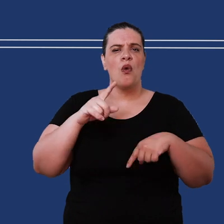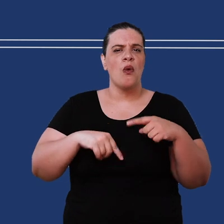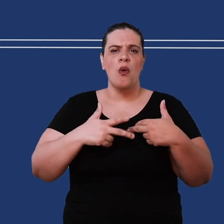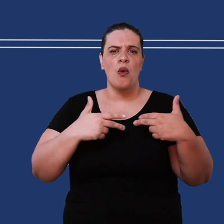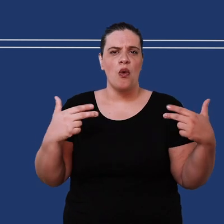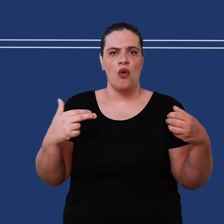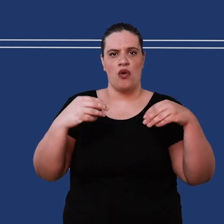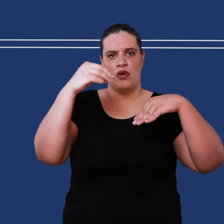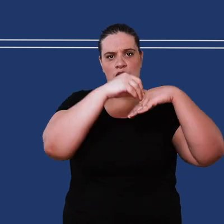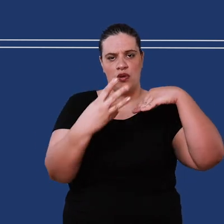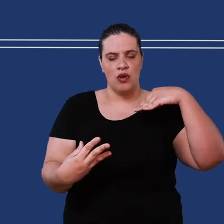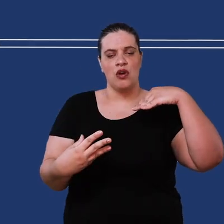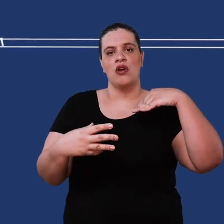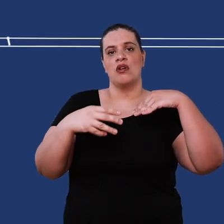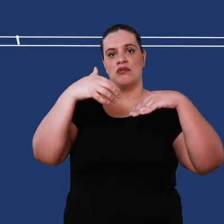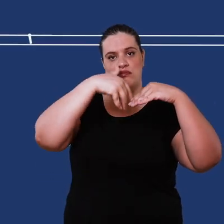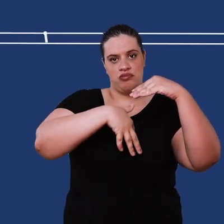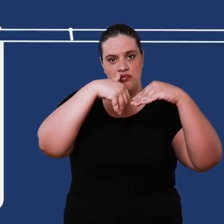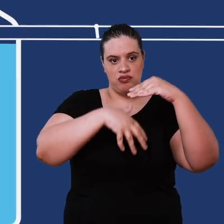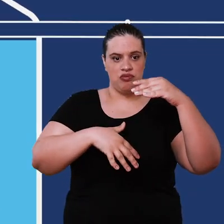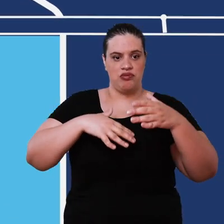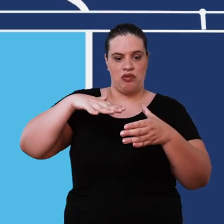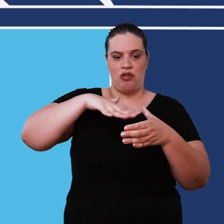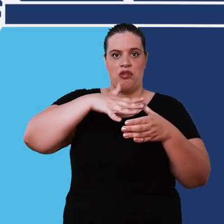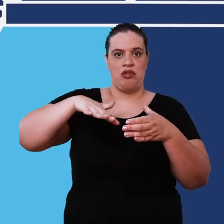passed through the filter and the disposal is floating on the surface it will